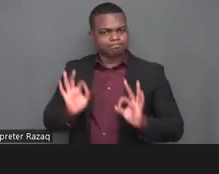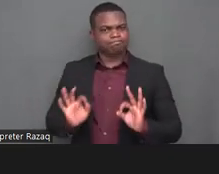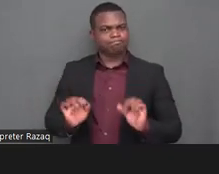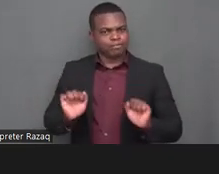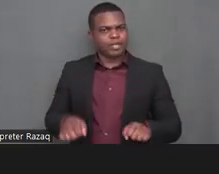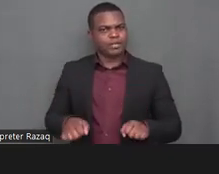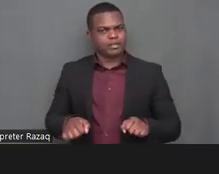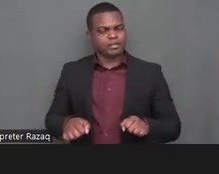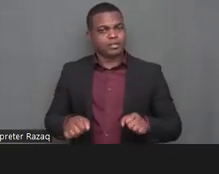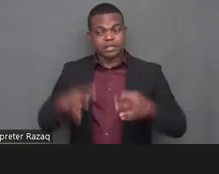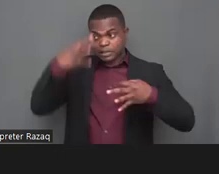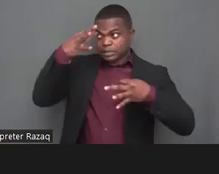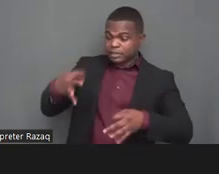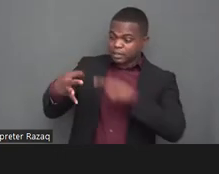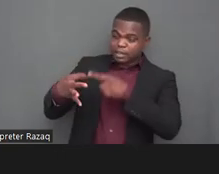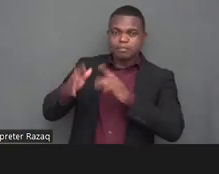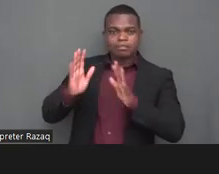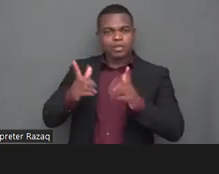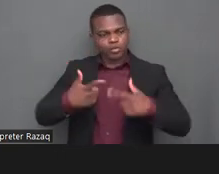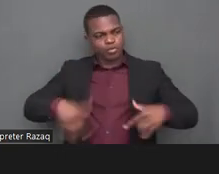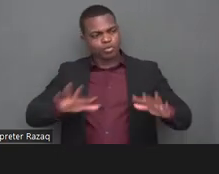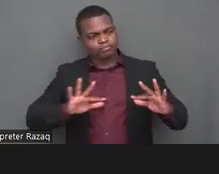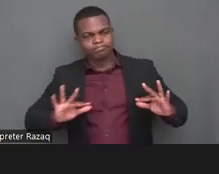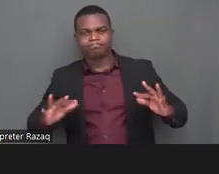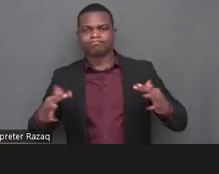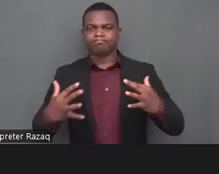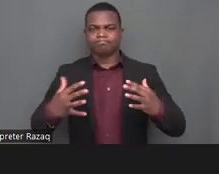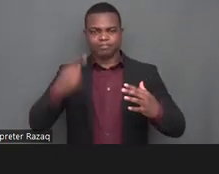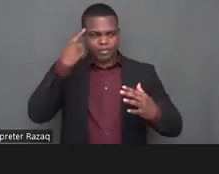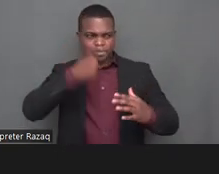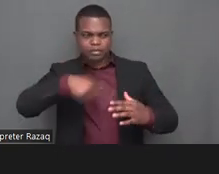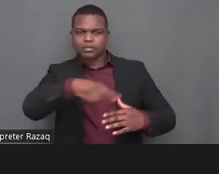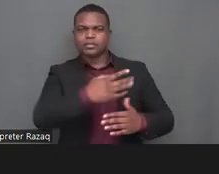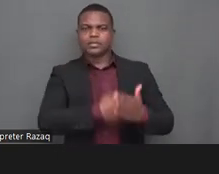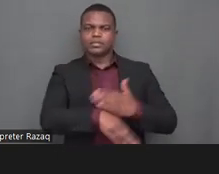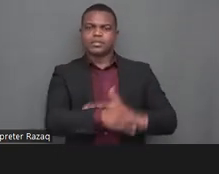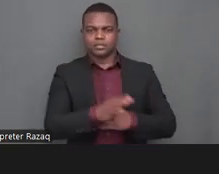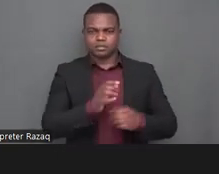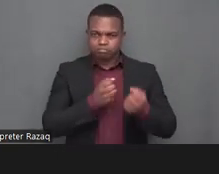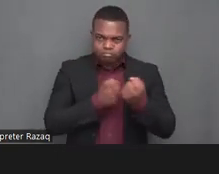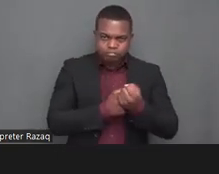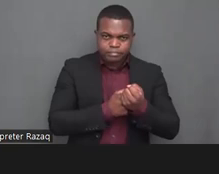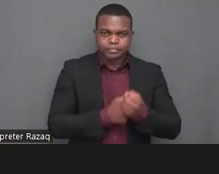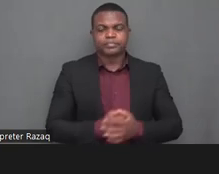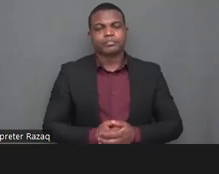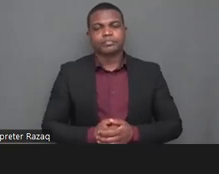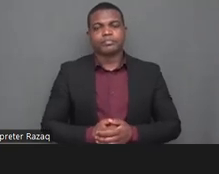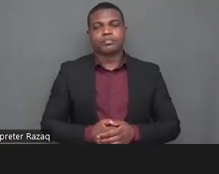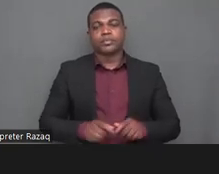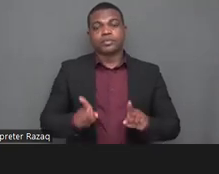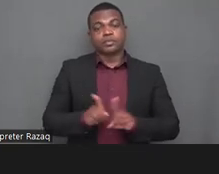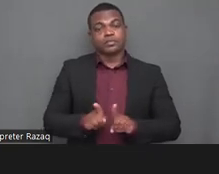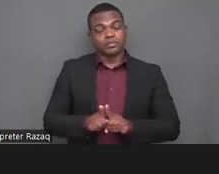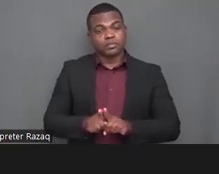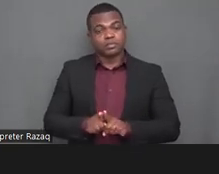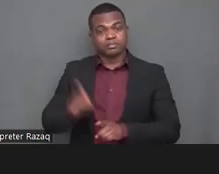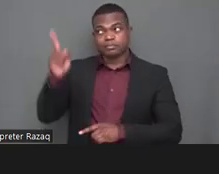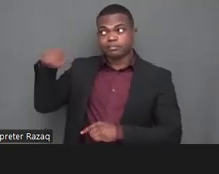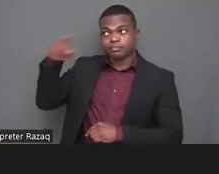and they need to know that they can take the decisions that take them into considerations